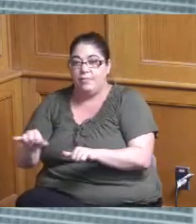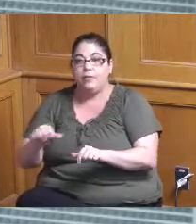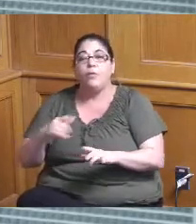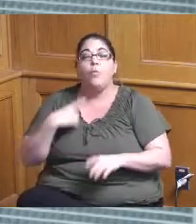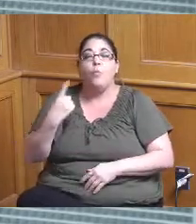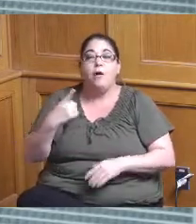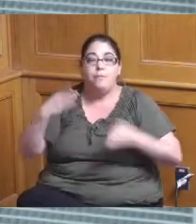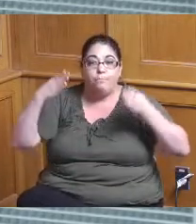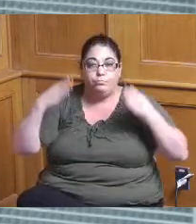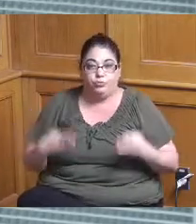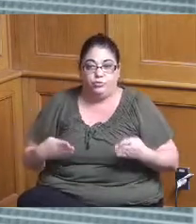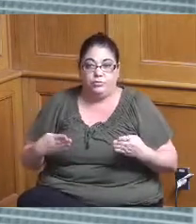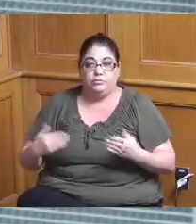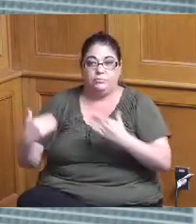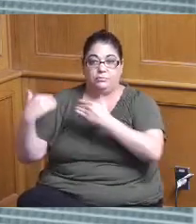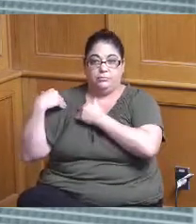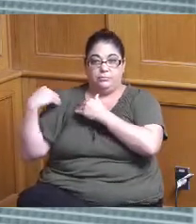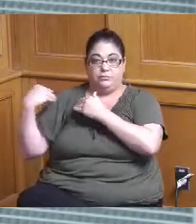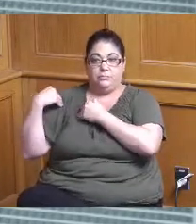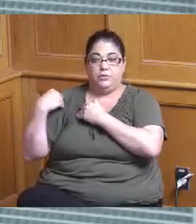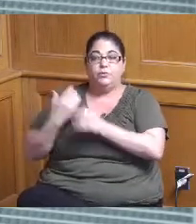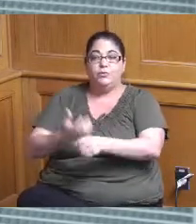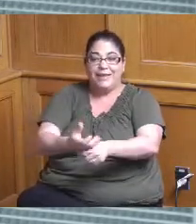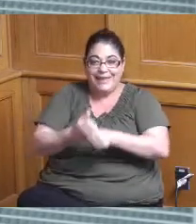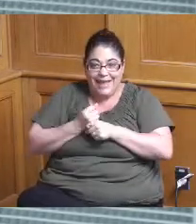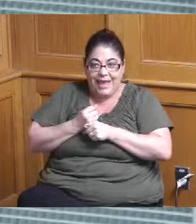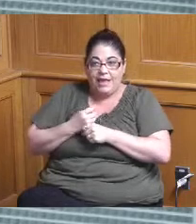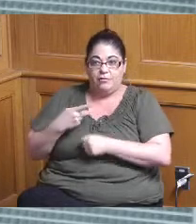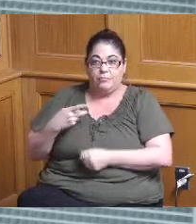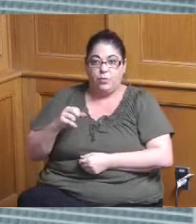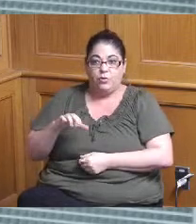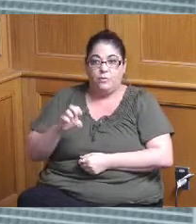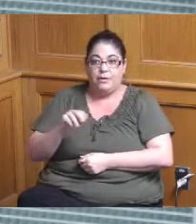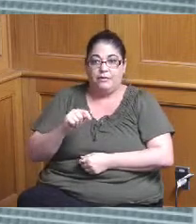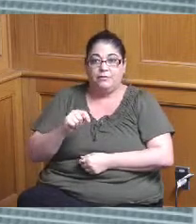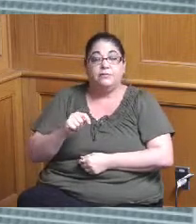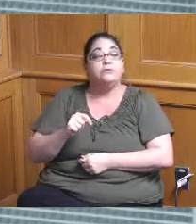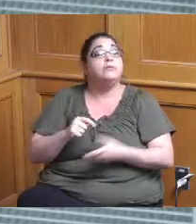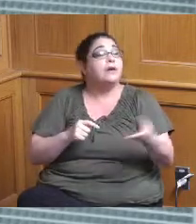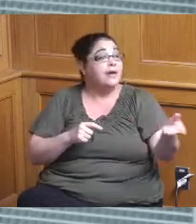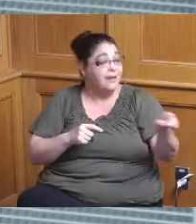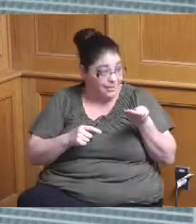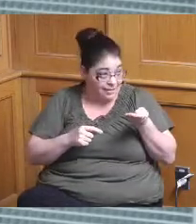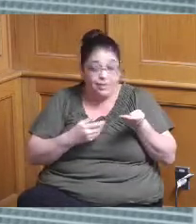job it is is to get that procurement you know from the project manager and to the city's purchasing